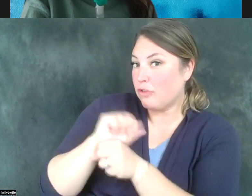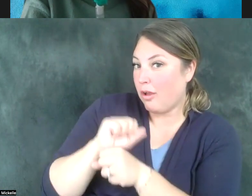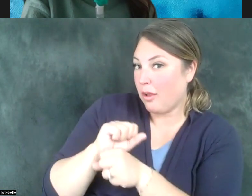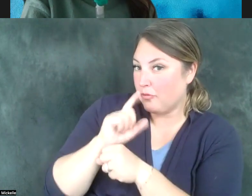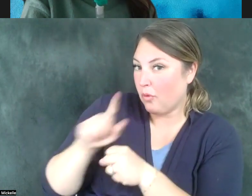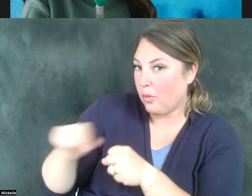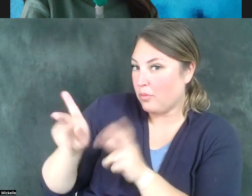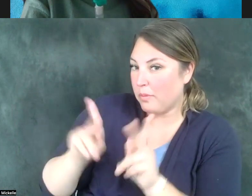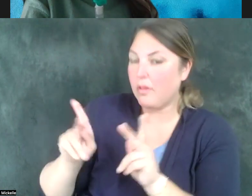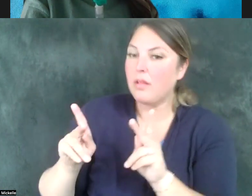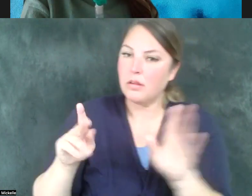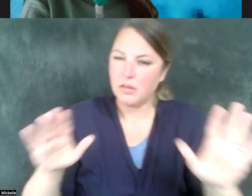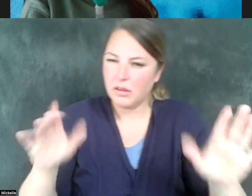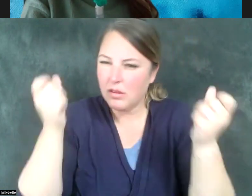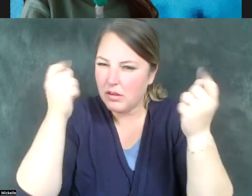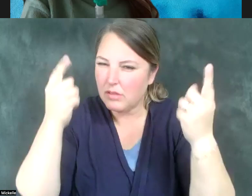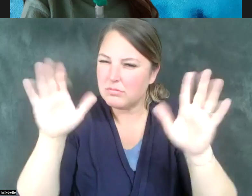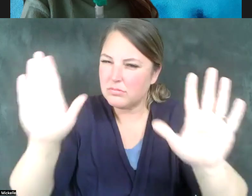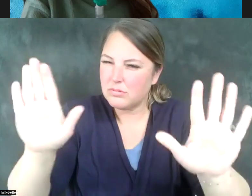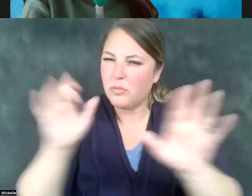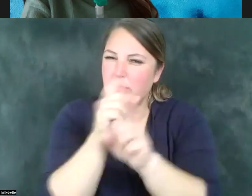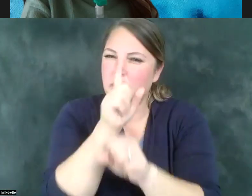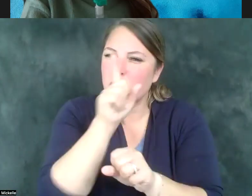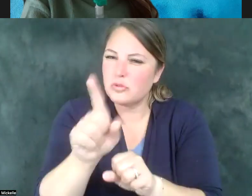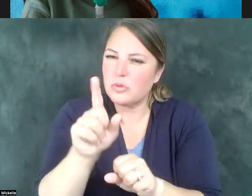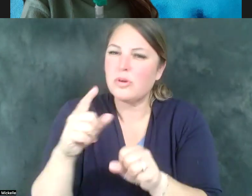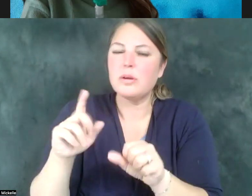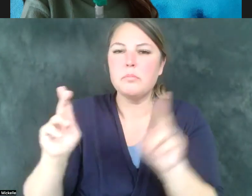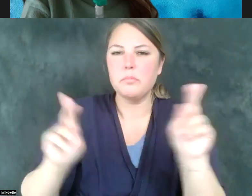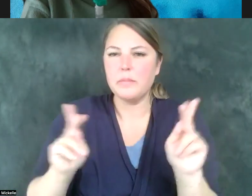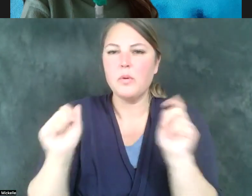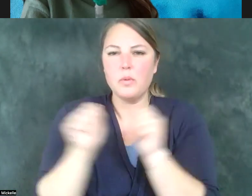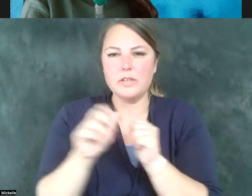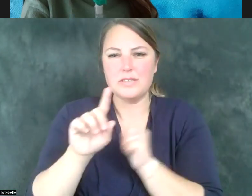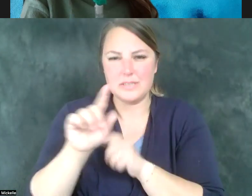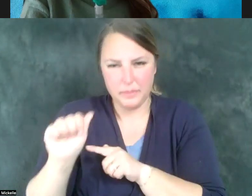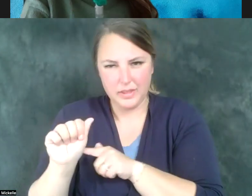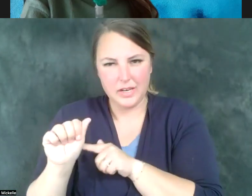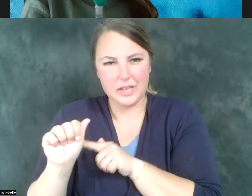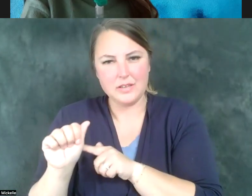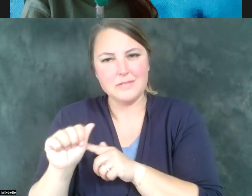recognition of and a sensitivity to the needs of individuals struggling with disabilities and that you make room for